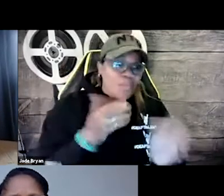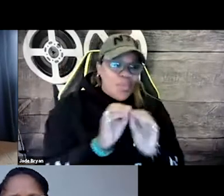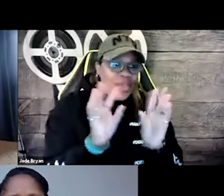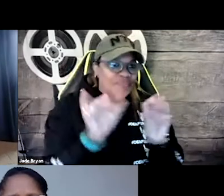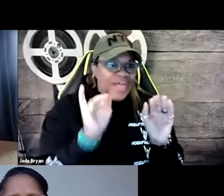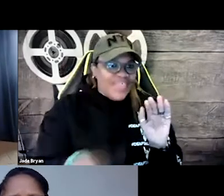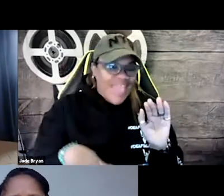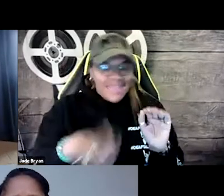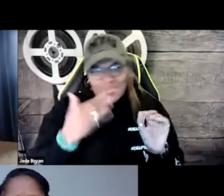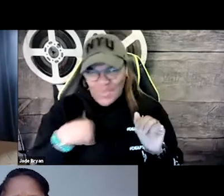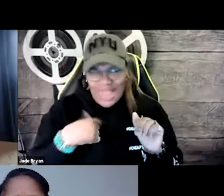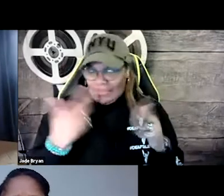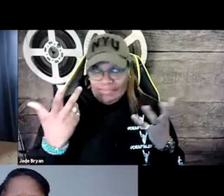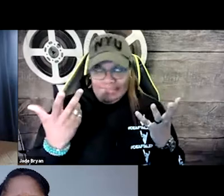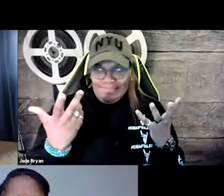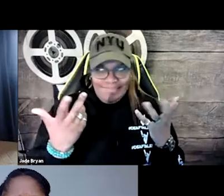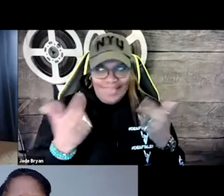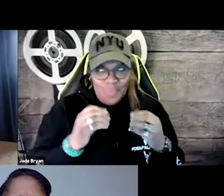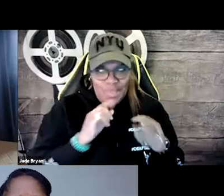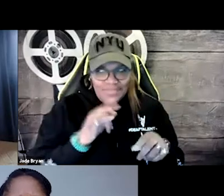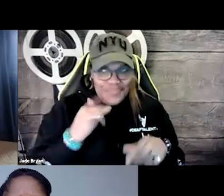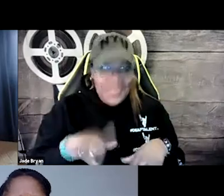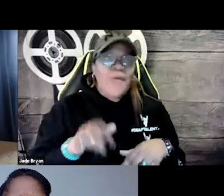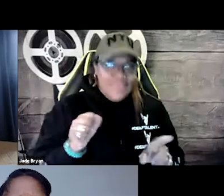Yes. Just to clarify on that,